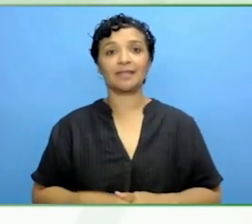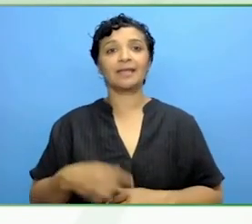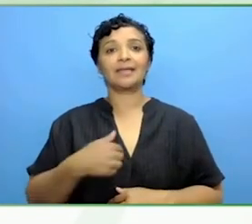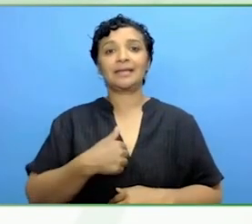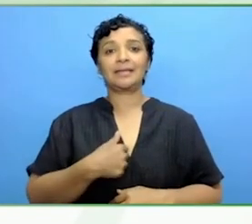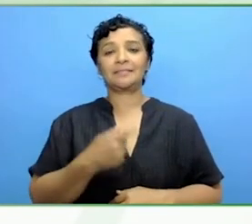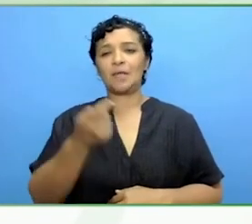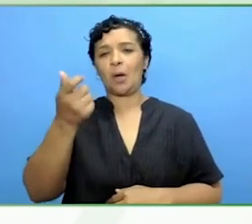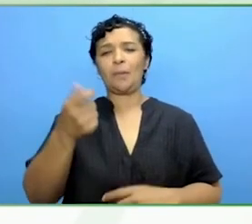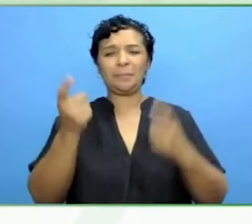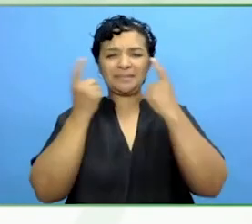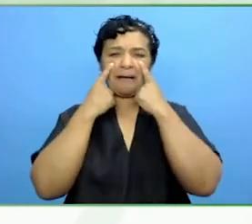I am glad I was able to hold that back.